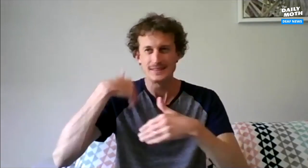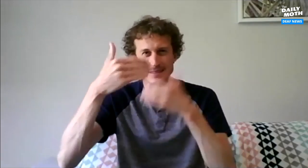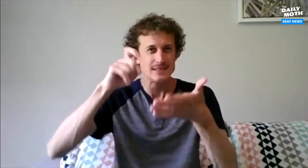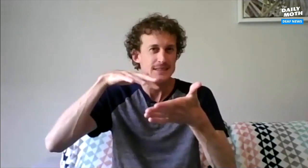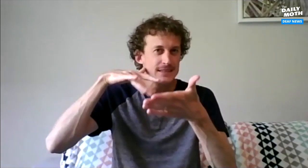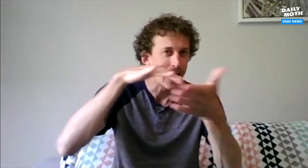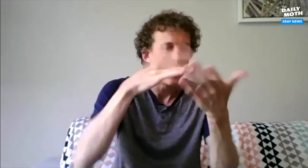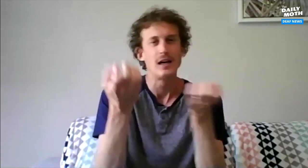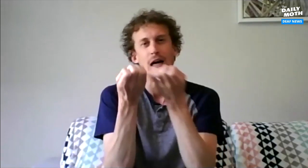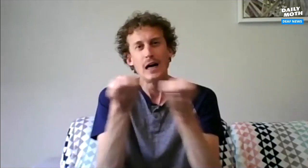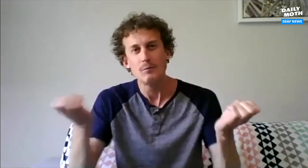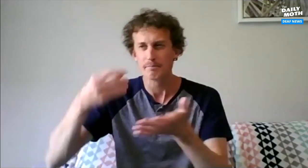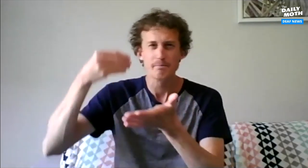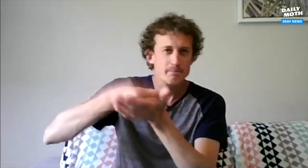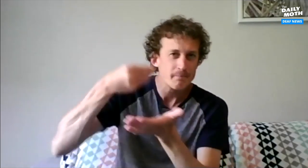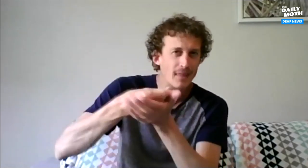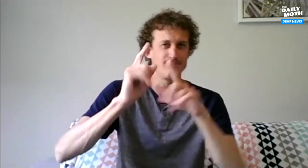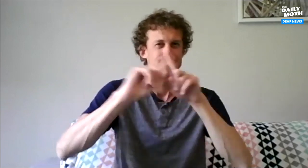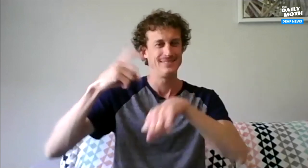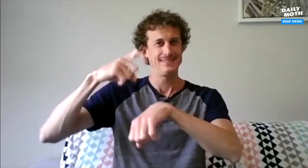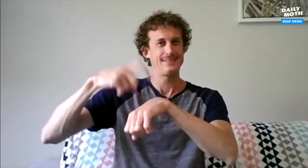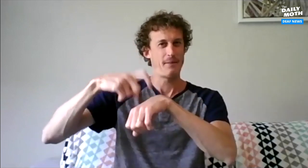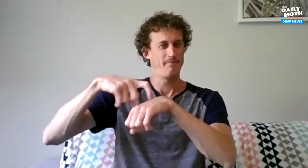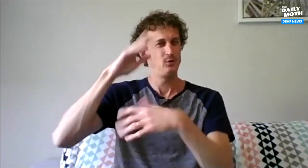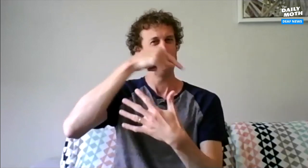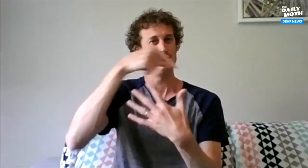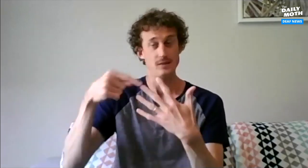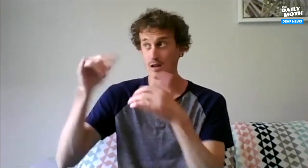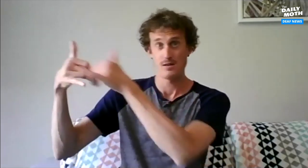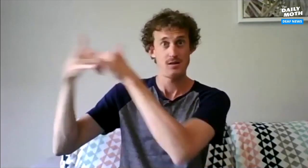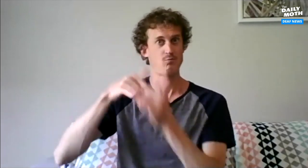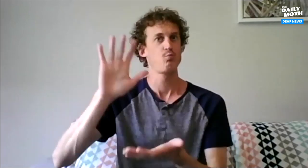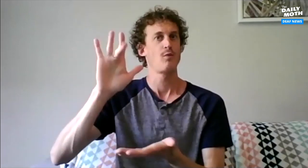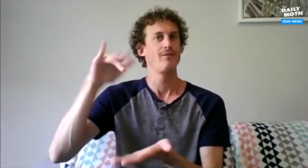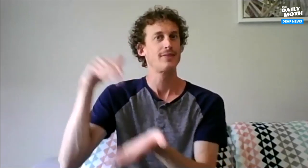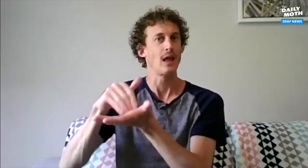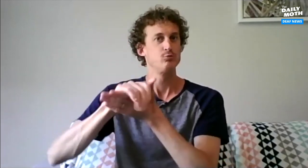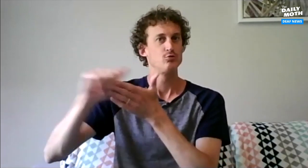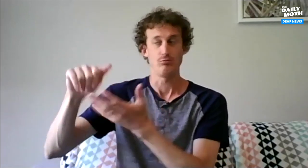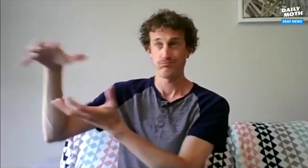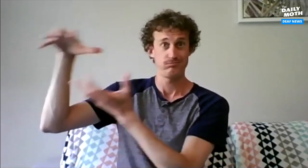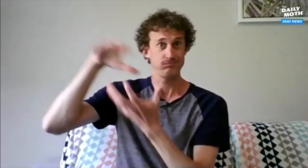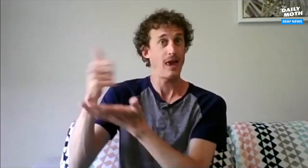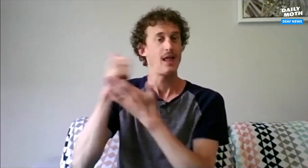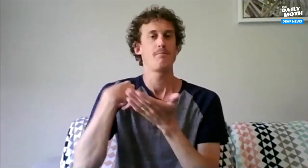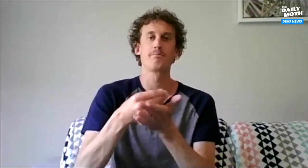I need to study, have proper equipment and enough money. Time is also a factor when it comes to doing these things. The amount of the grant was $25,000 and it will help me